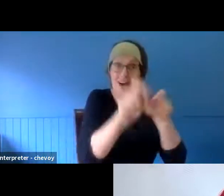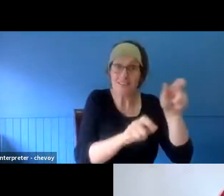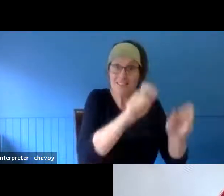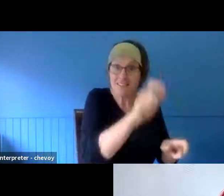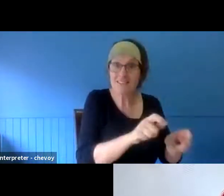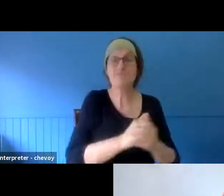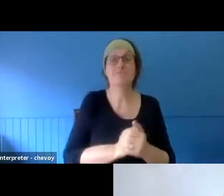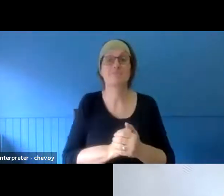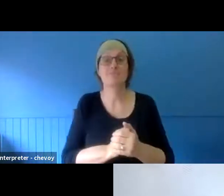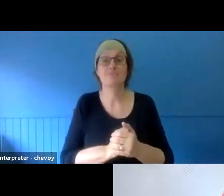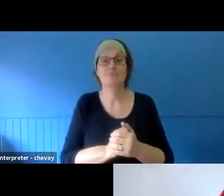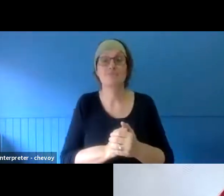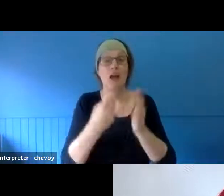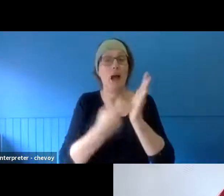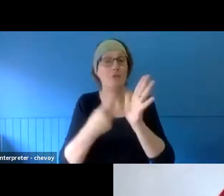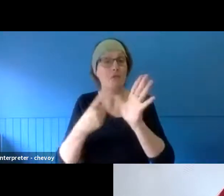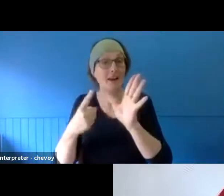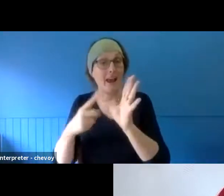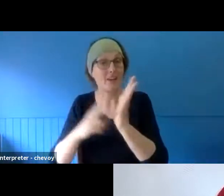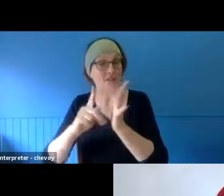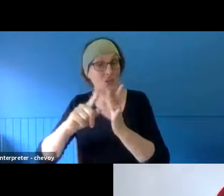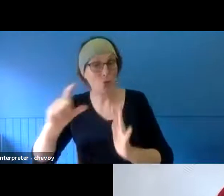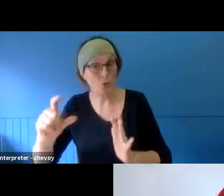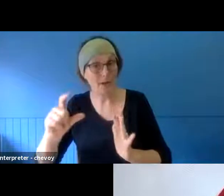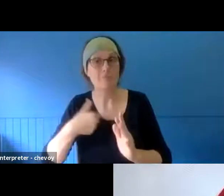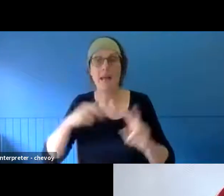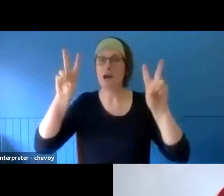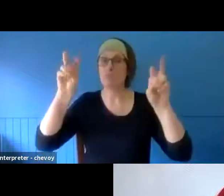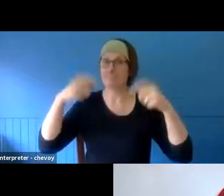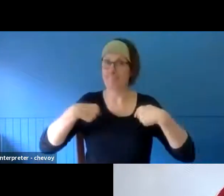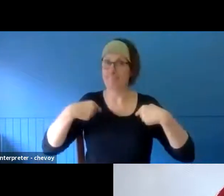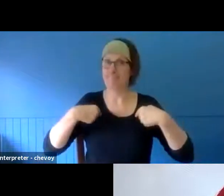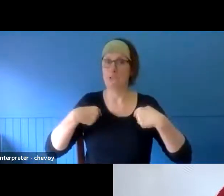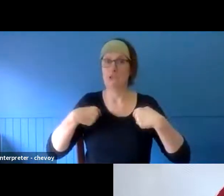Recover a Network as a creative recovery facilitator. The panellists